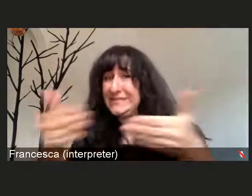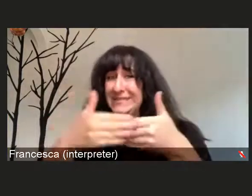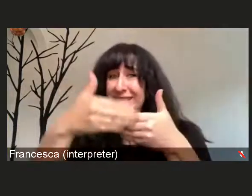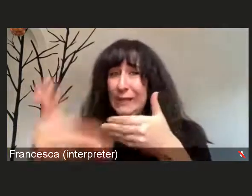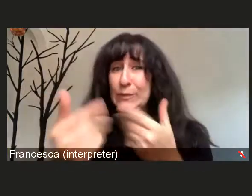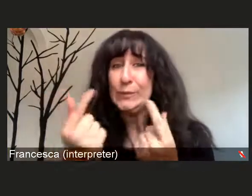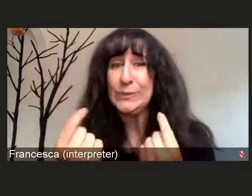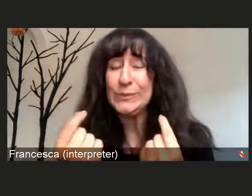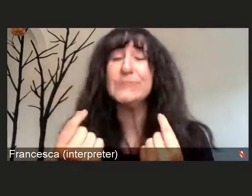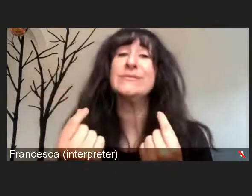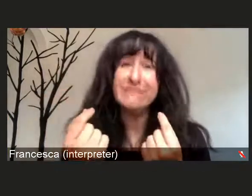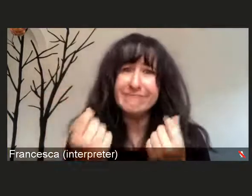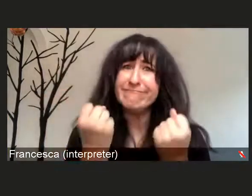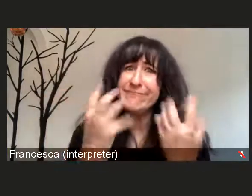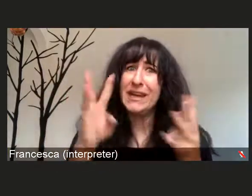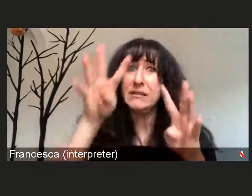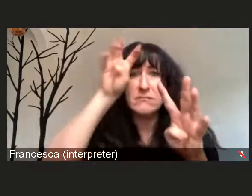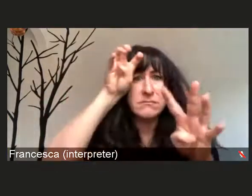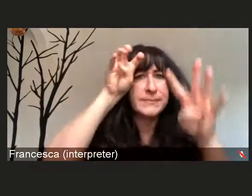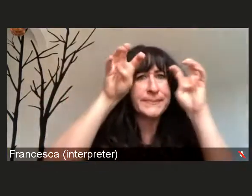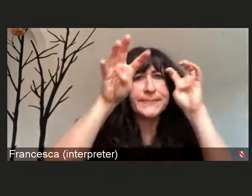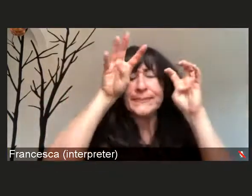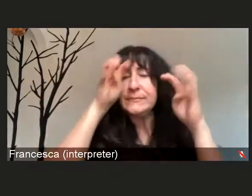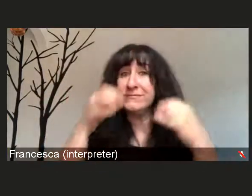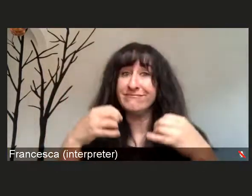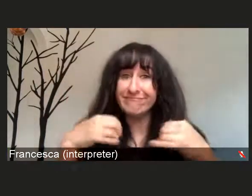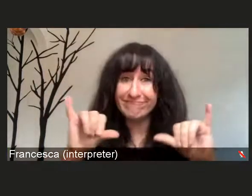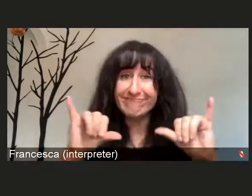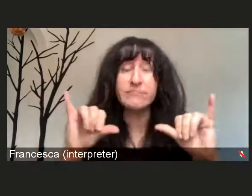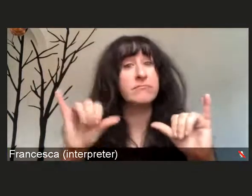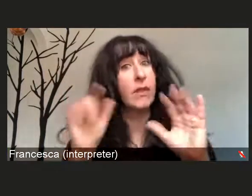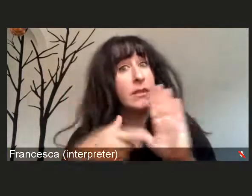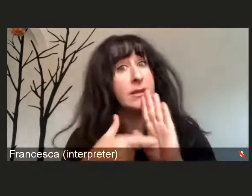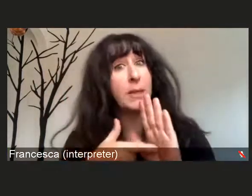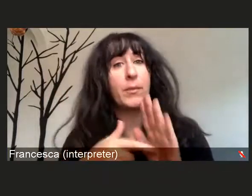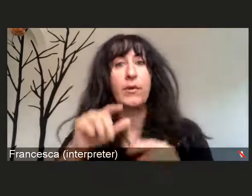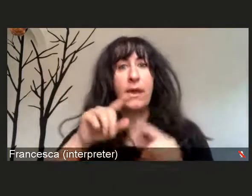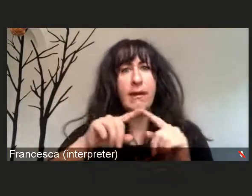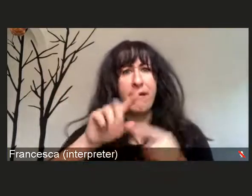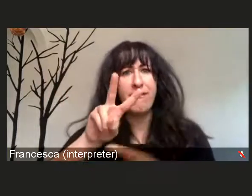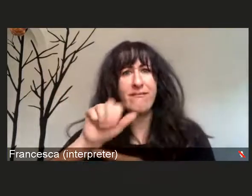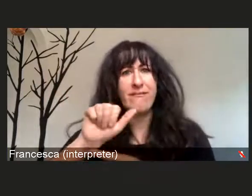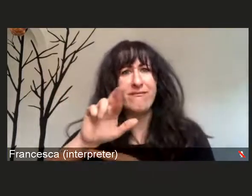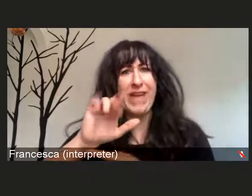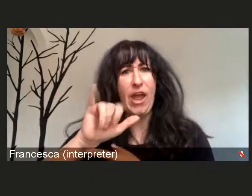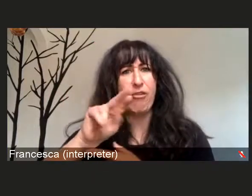that still exist about things like the variants and what really we need to do.